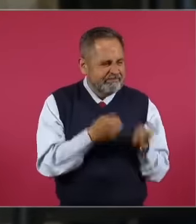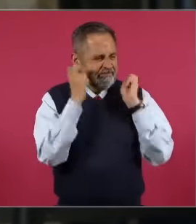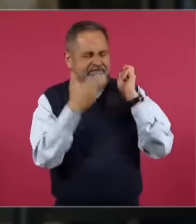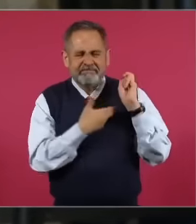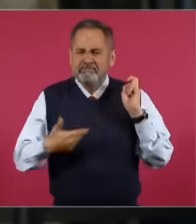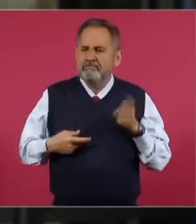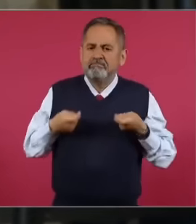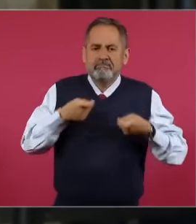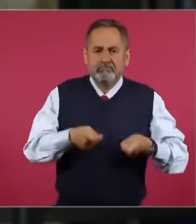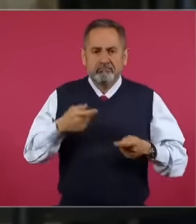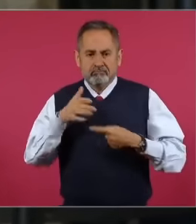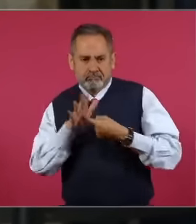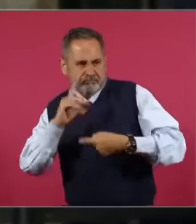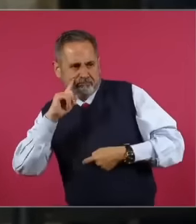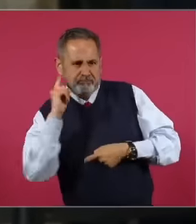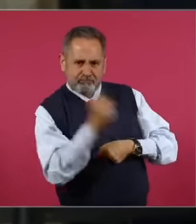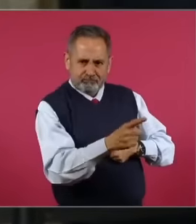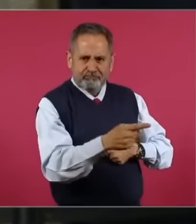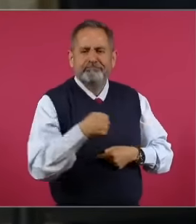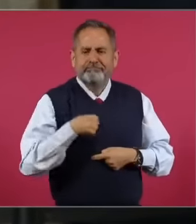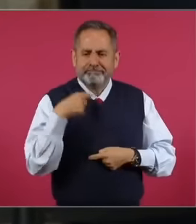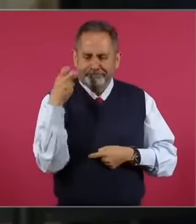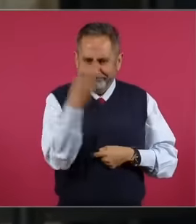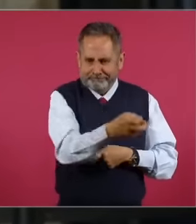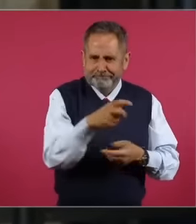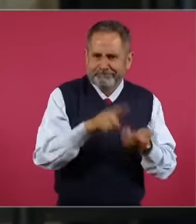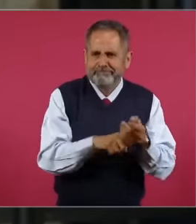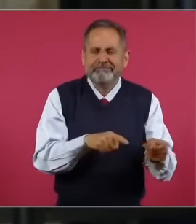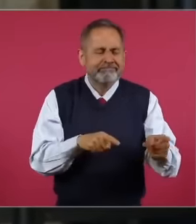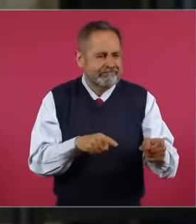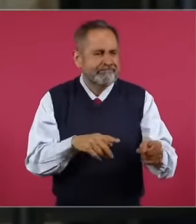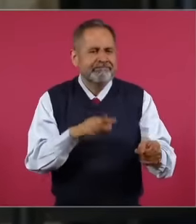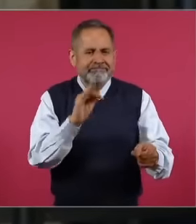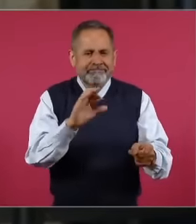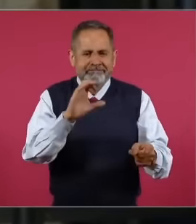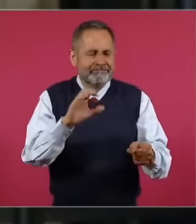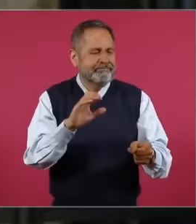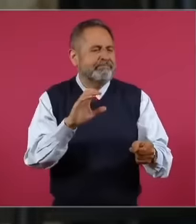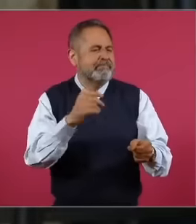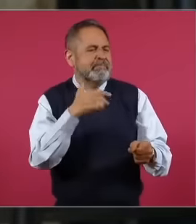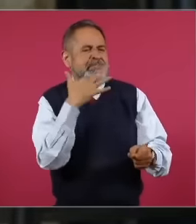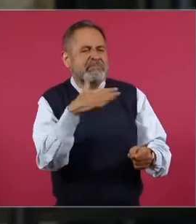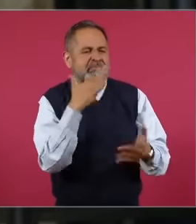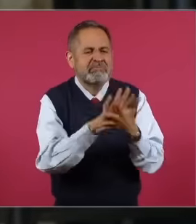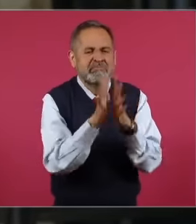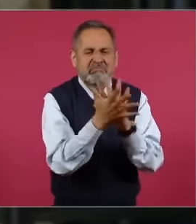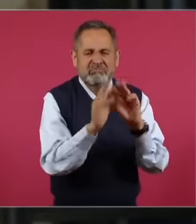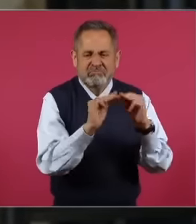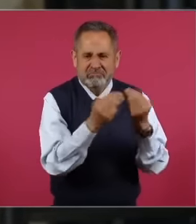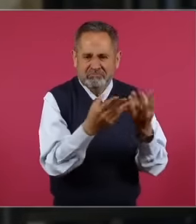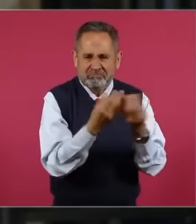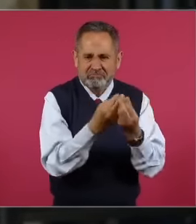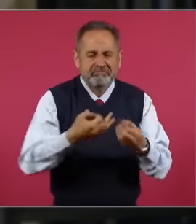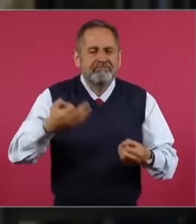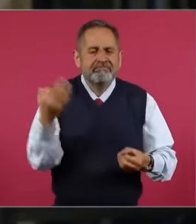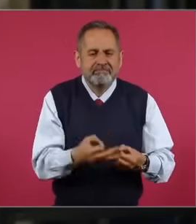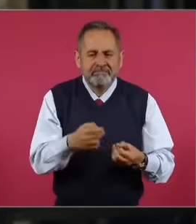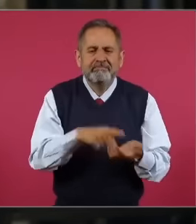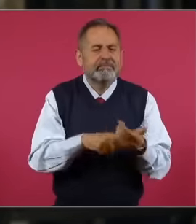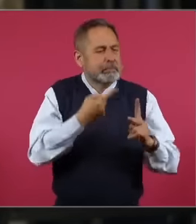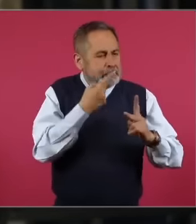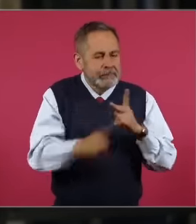I pointed it out very clearly Felipe Calderón is an accomplice and configured the narco-state in Mexico.